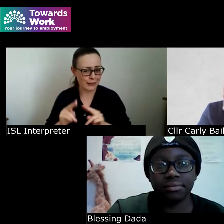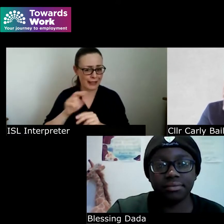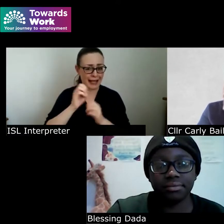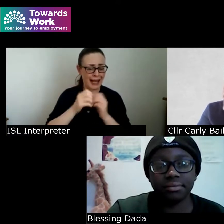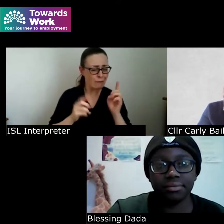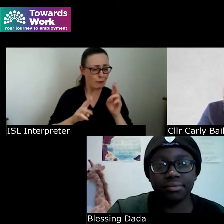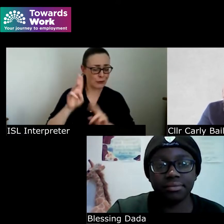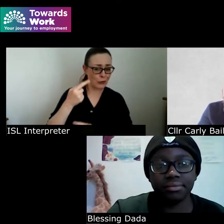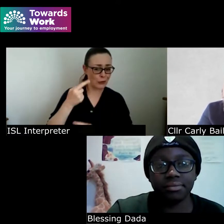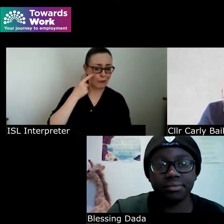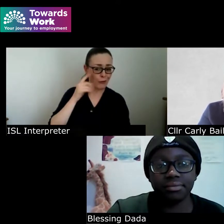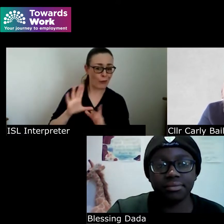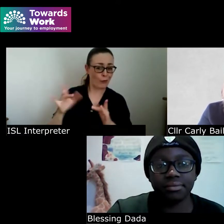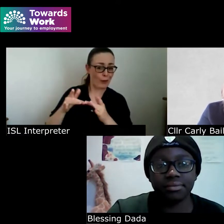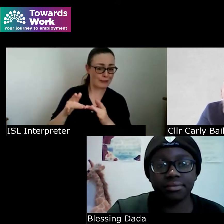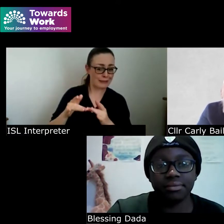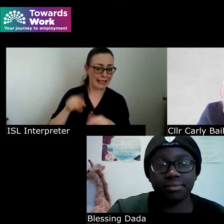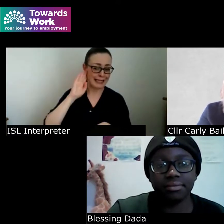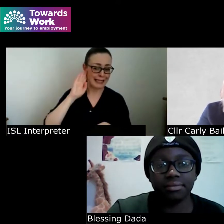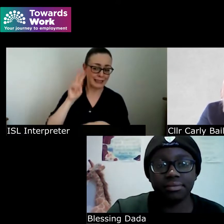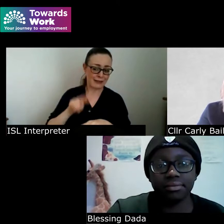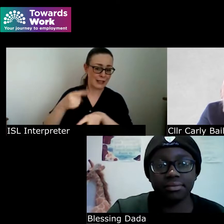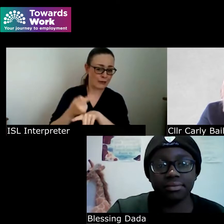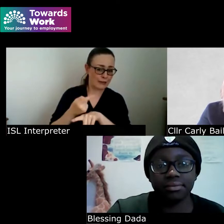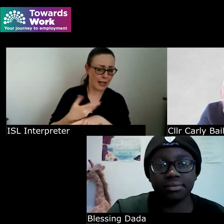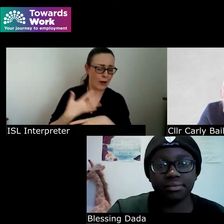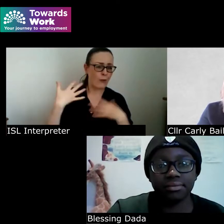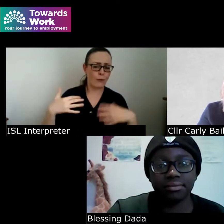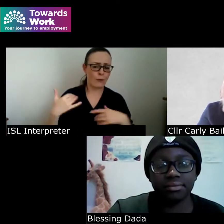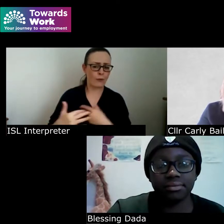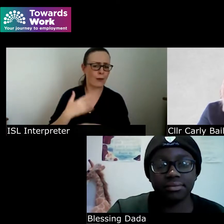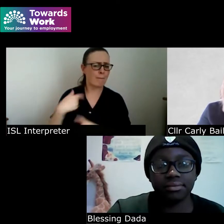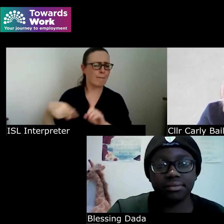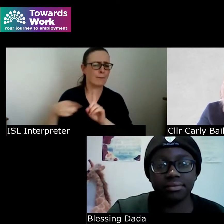website and listen to her videos really inspiring such a positive person